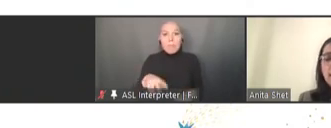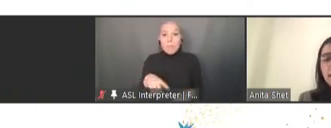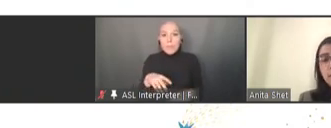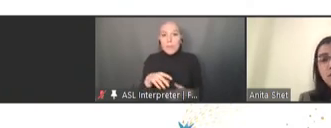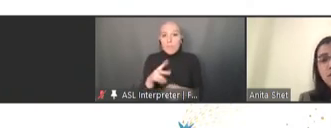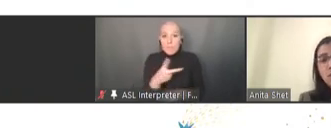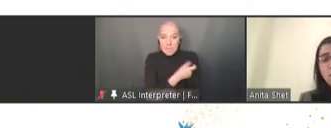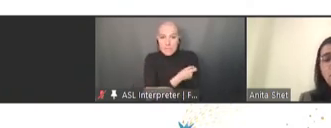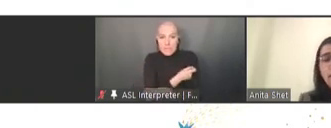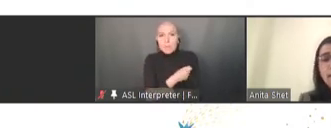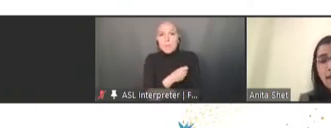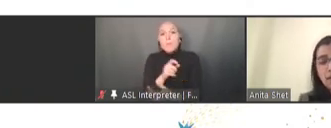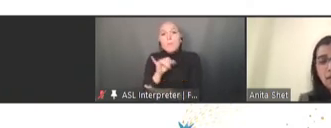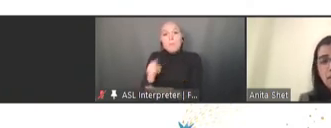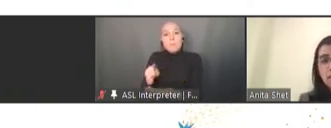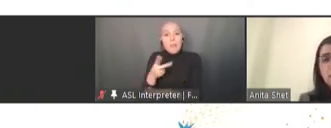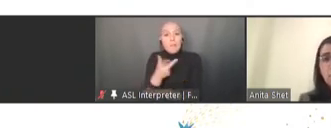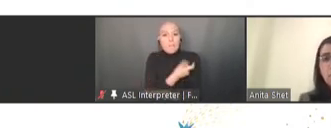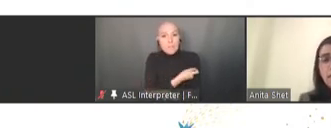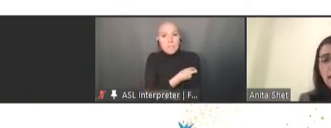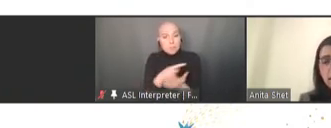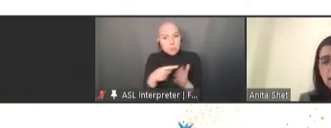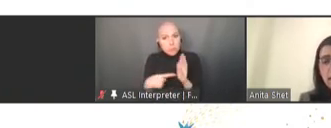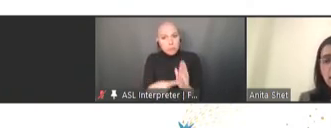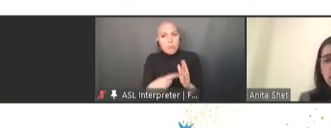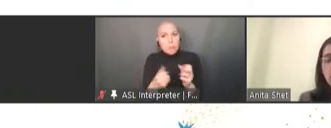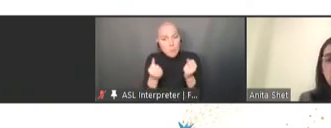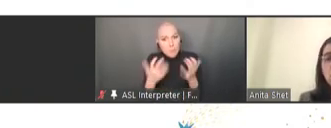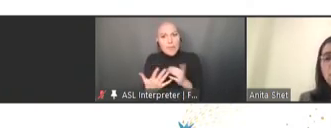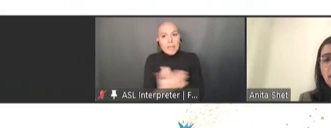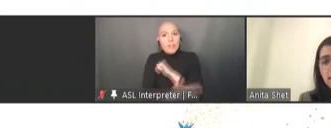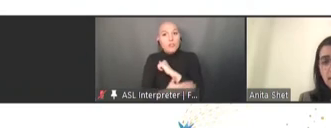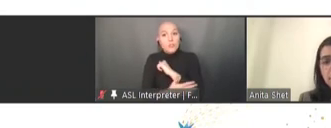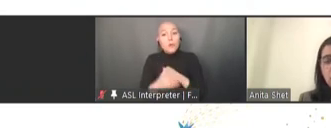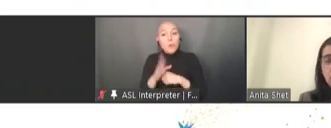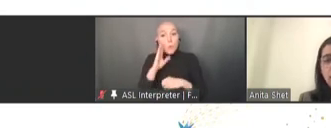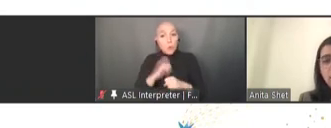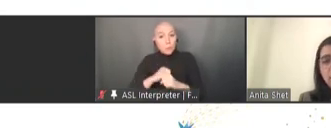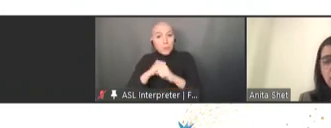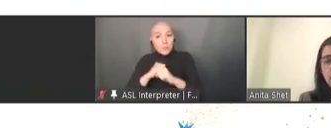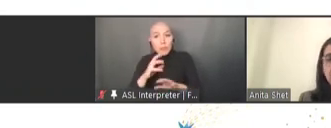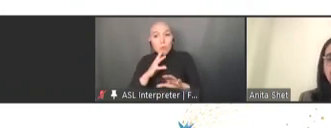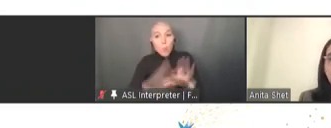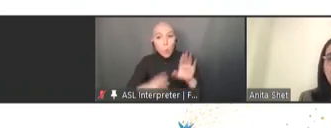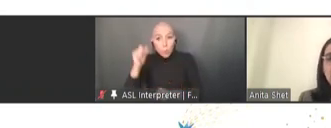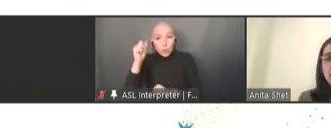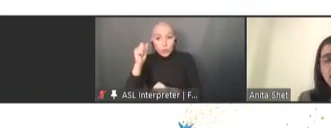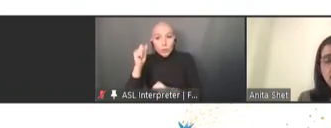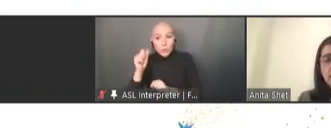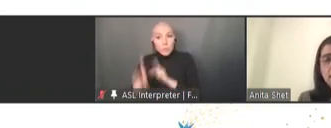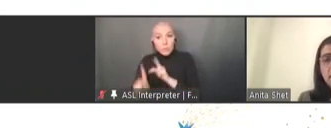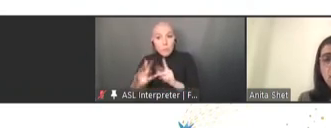been shown in many countries to protect the older adult population and the elderly when